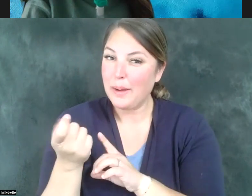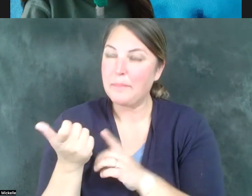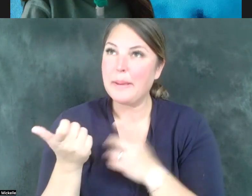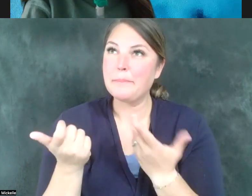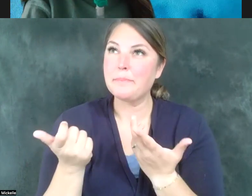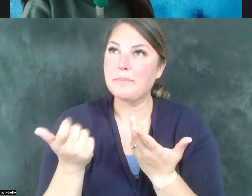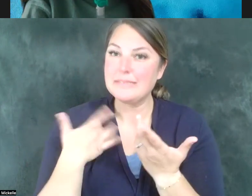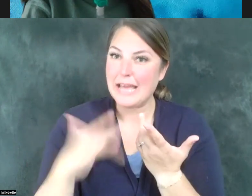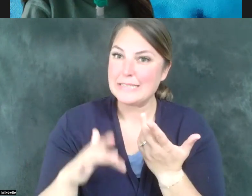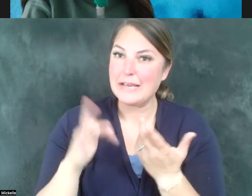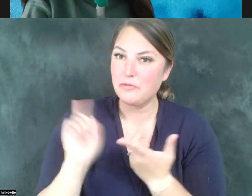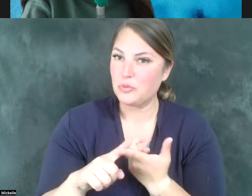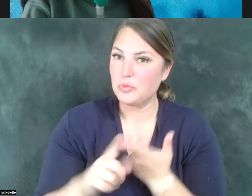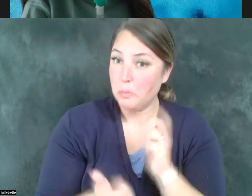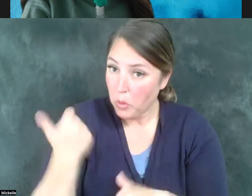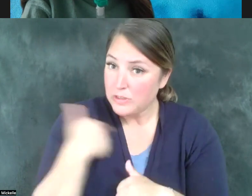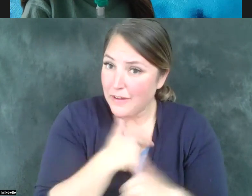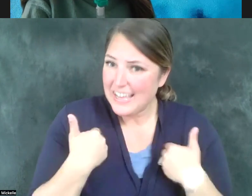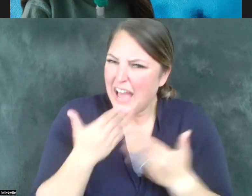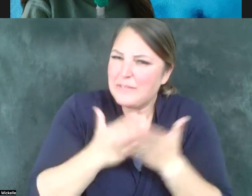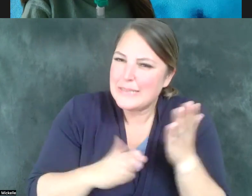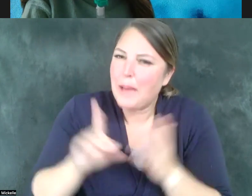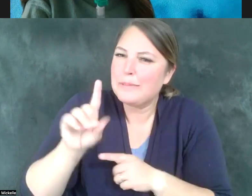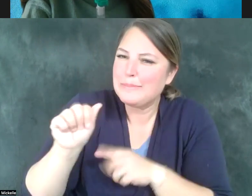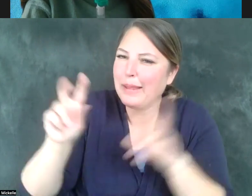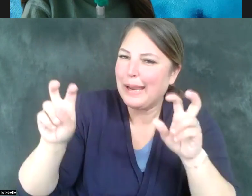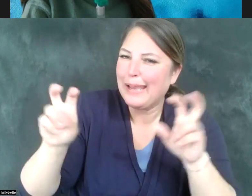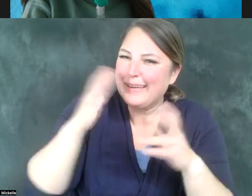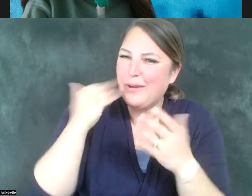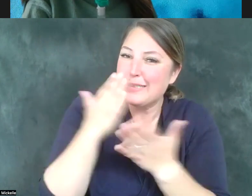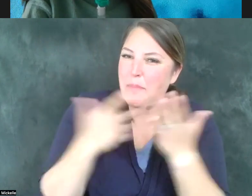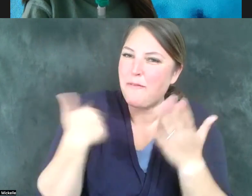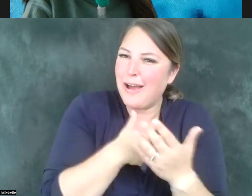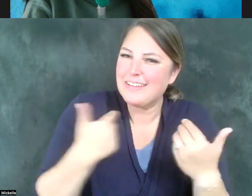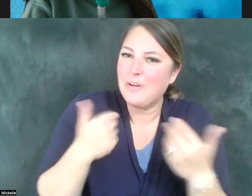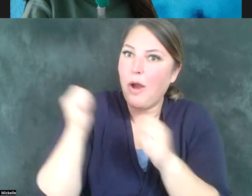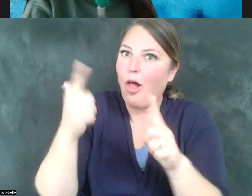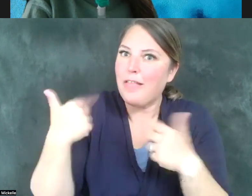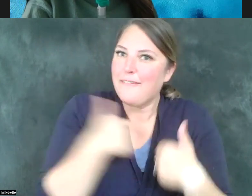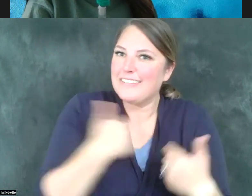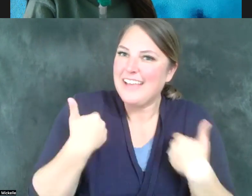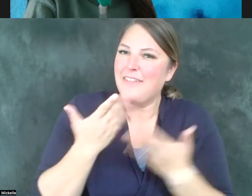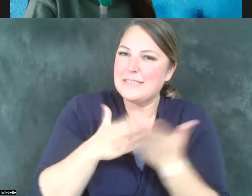have some limitation, some disability, if you will, in terms of our own functionality. And at least that's